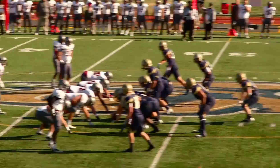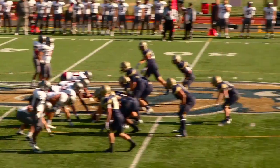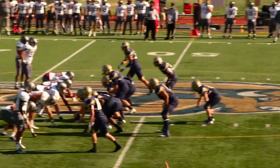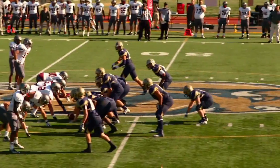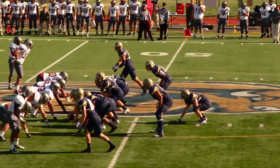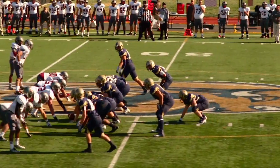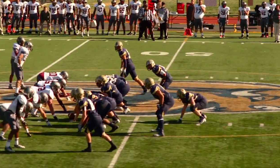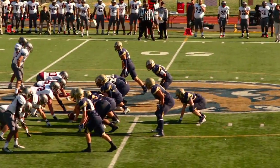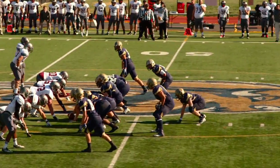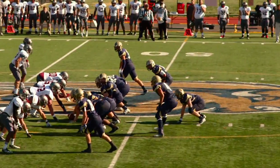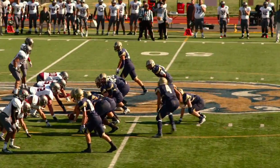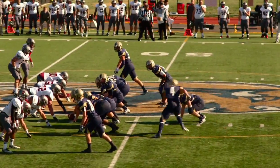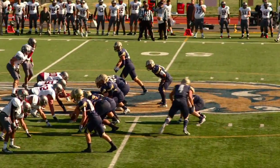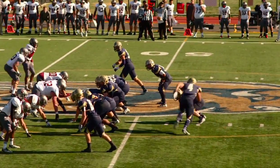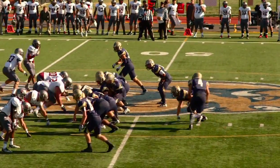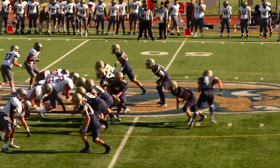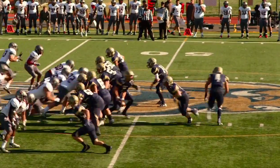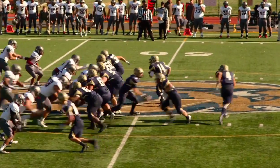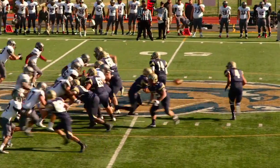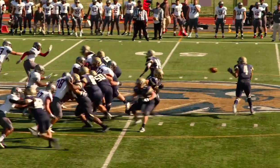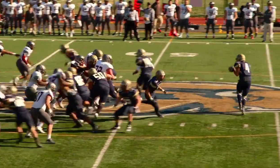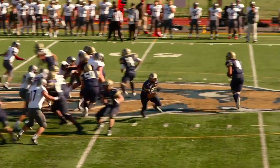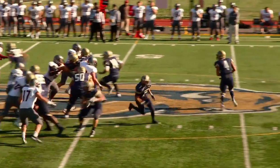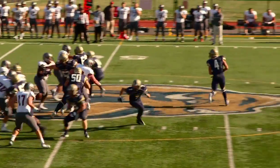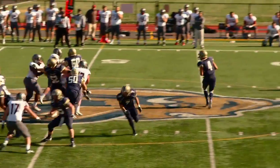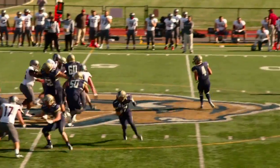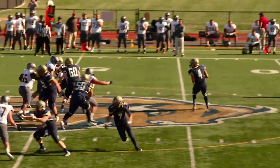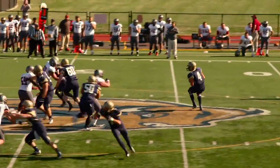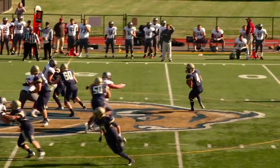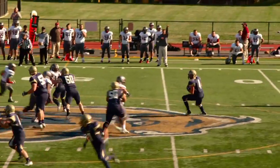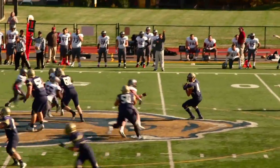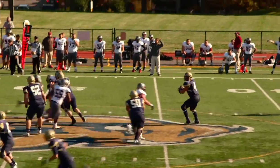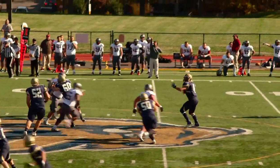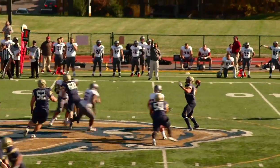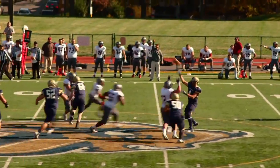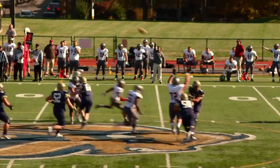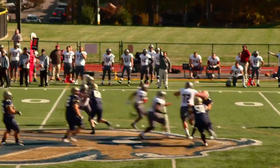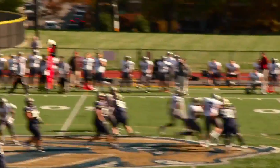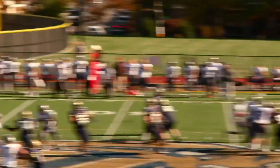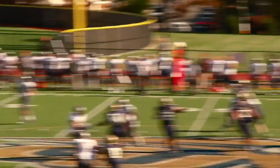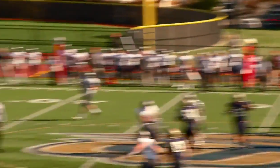An unprecedented 9-0 start clinched the first conference title in school history,